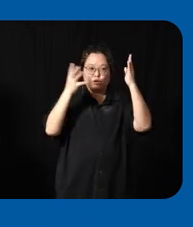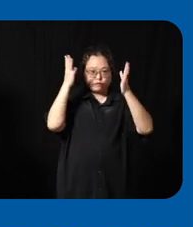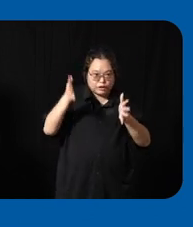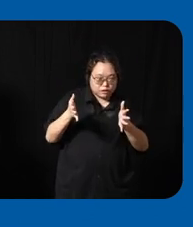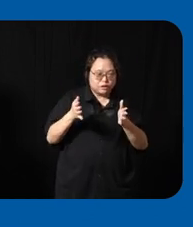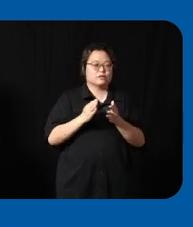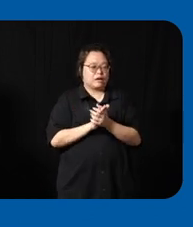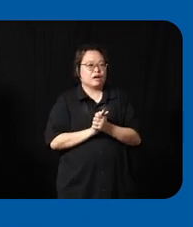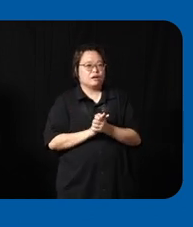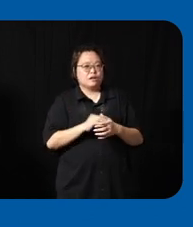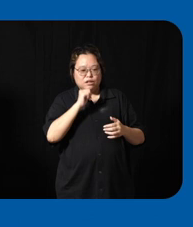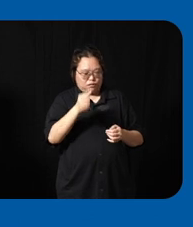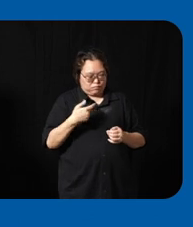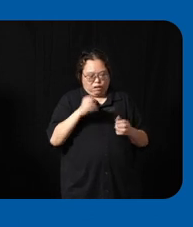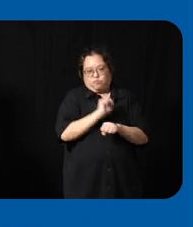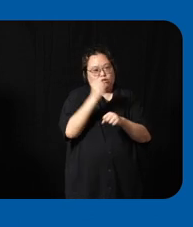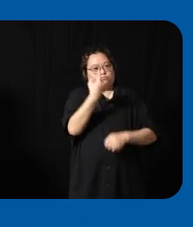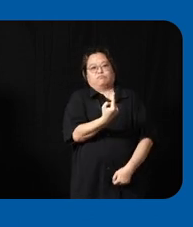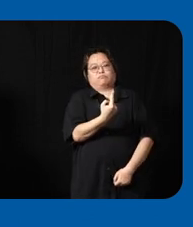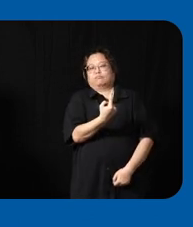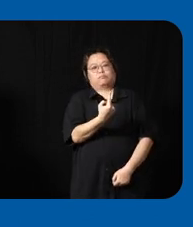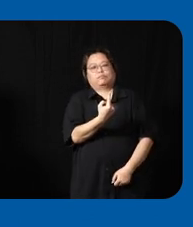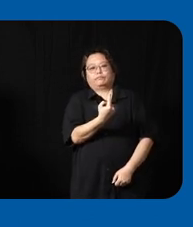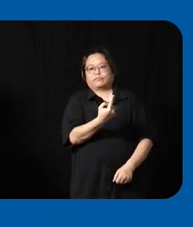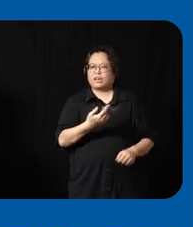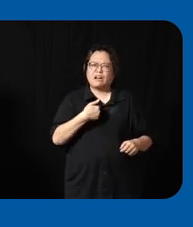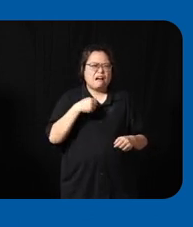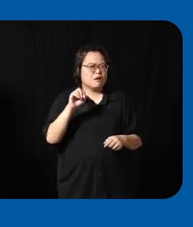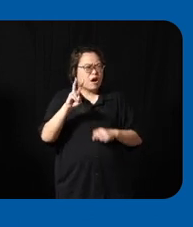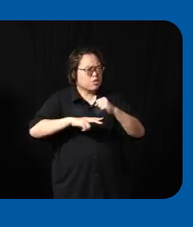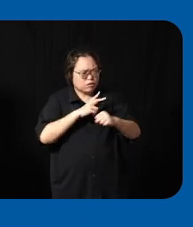work in silos when people say how come I spent two years working on Project you also spend two years